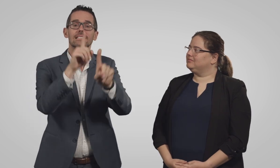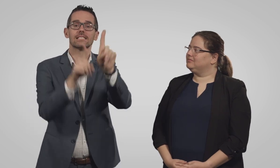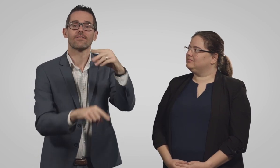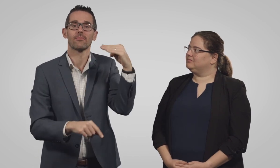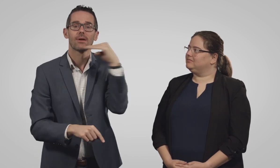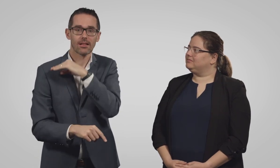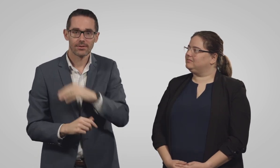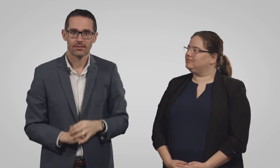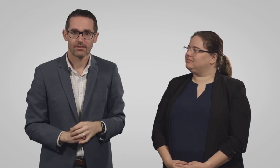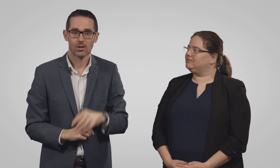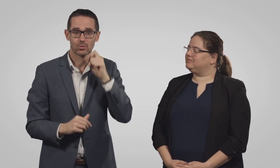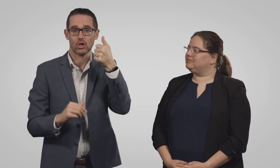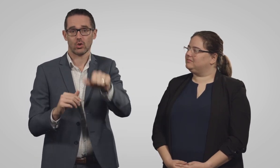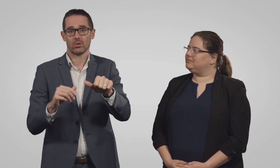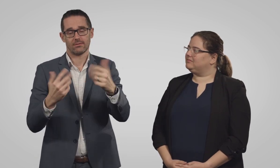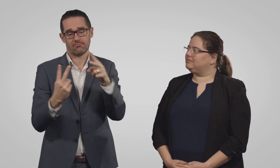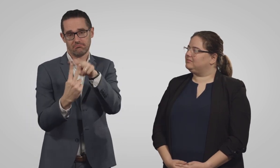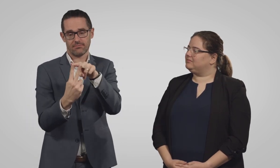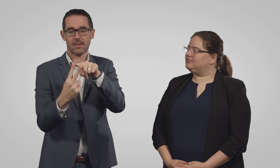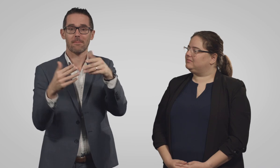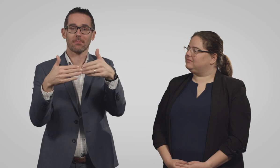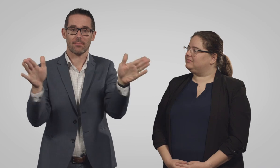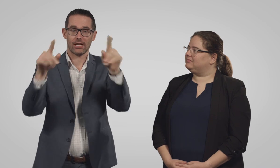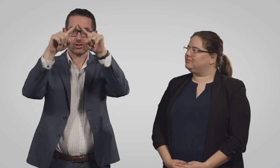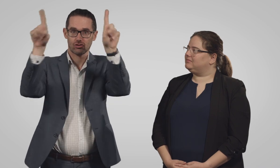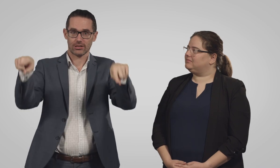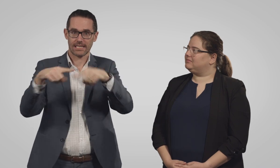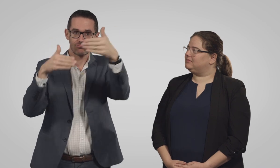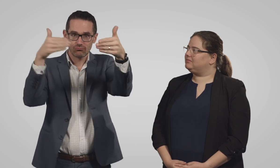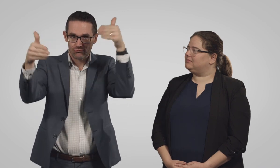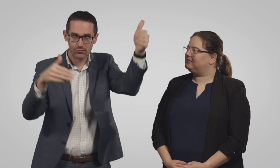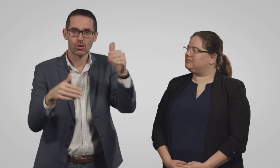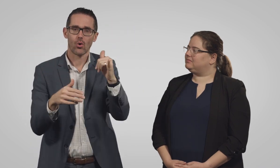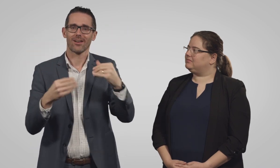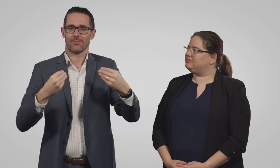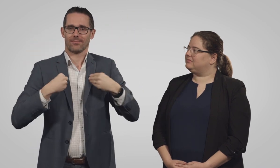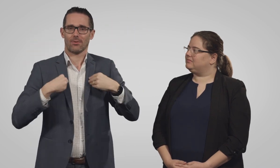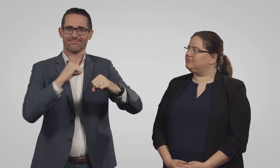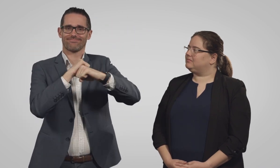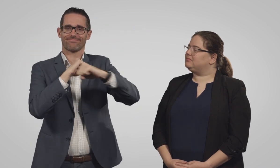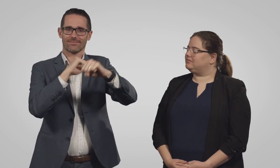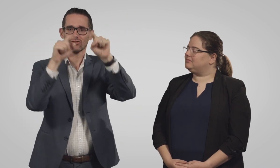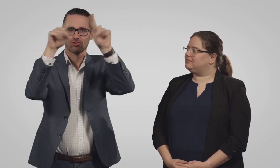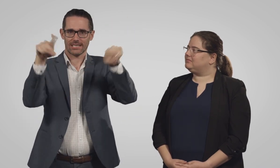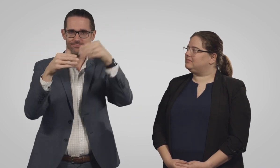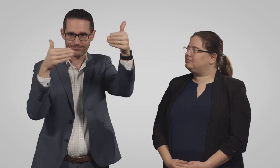in the City of Melbourne by using public screens and commercial advertising screens.